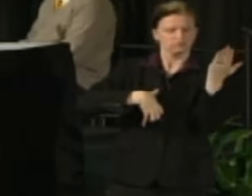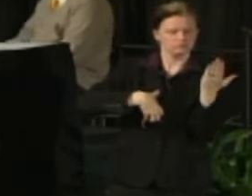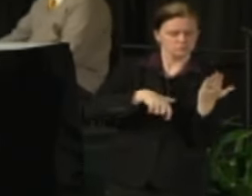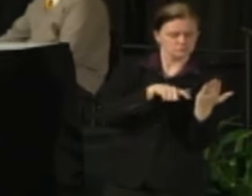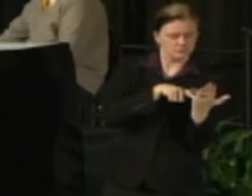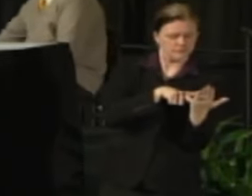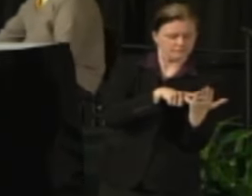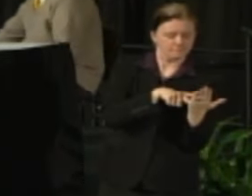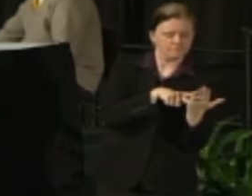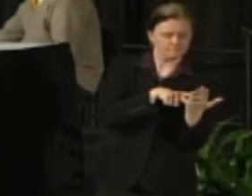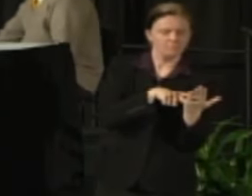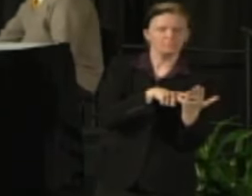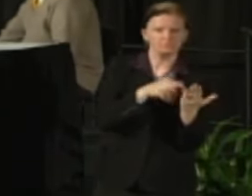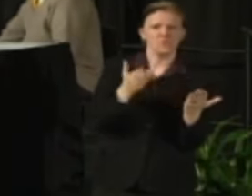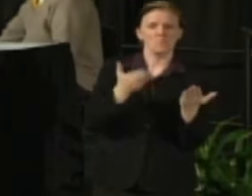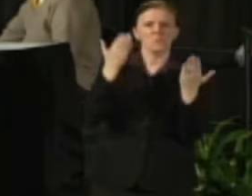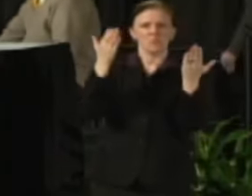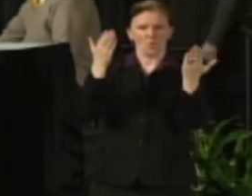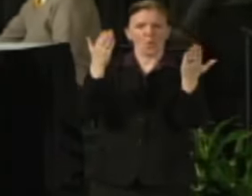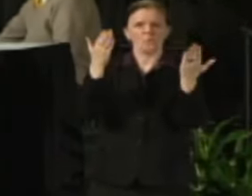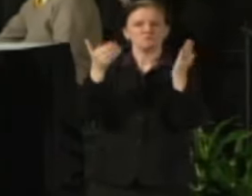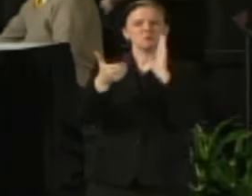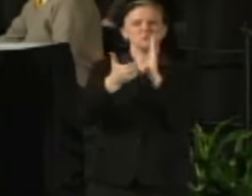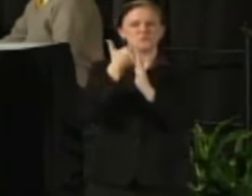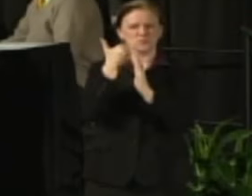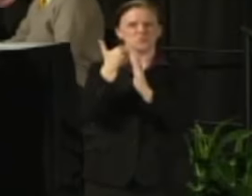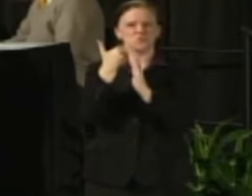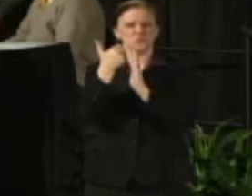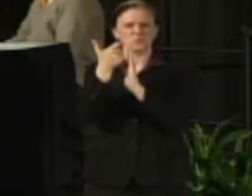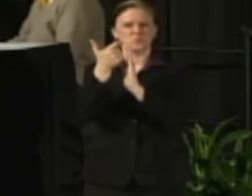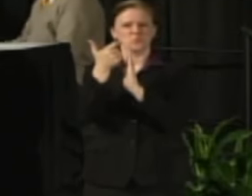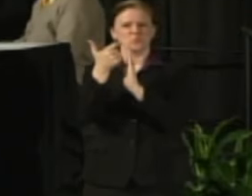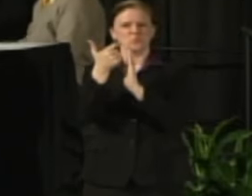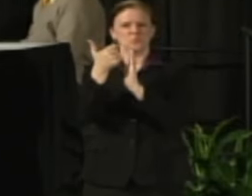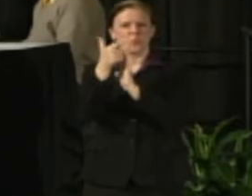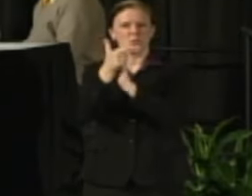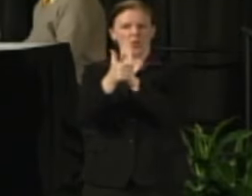of the proposed new statutes and essentially the outline of the Public Authority is found